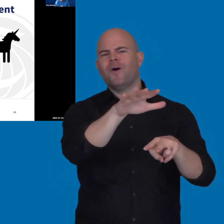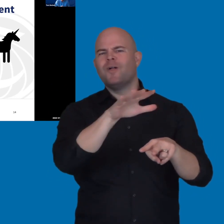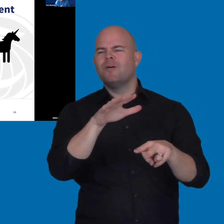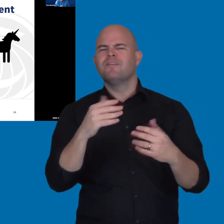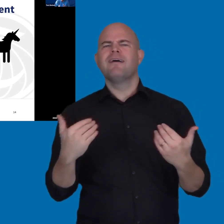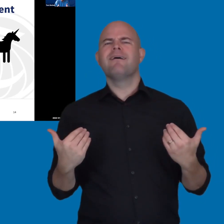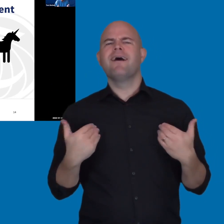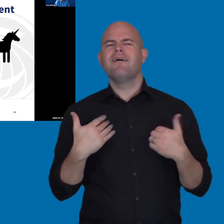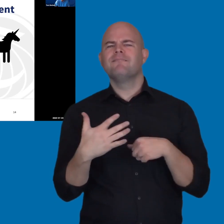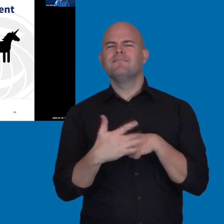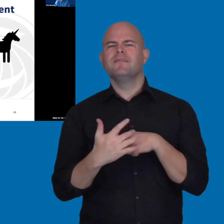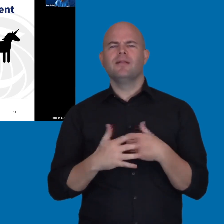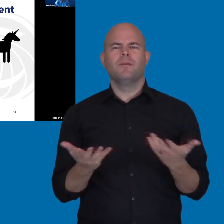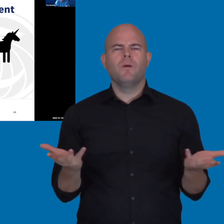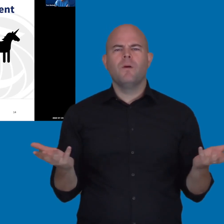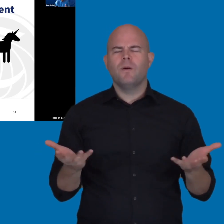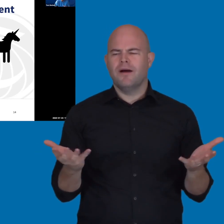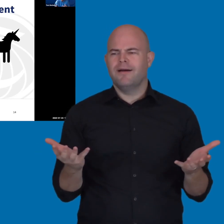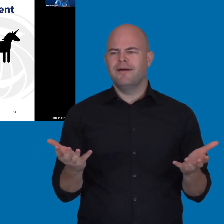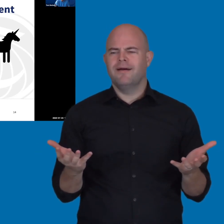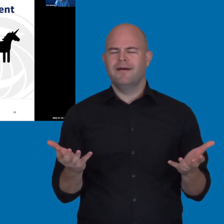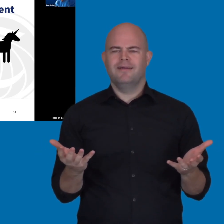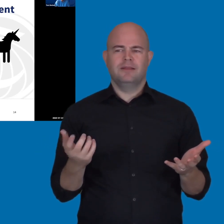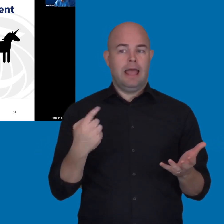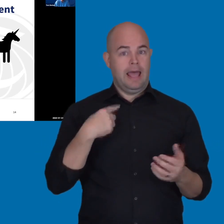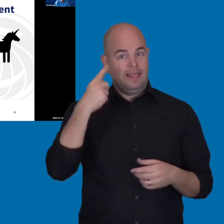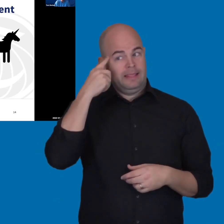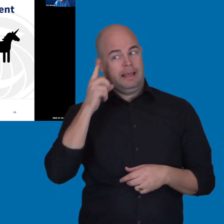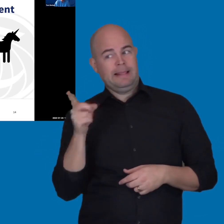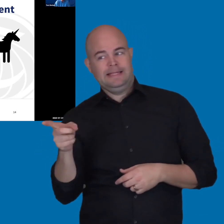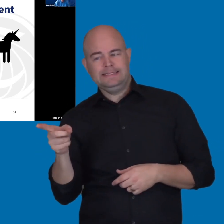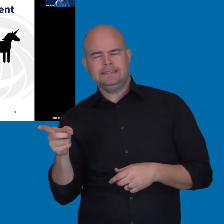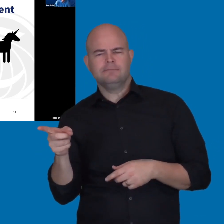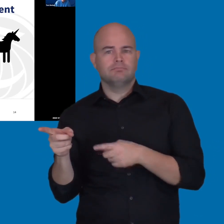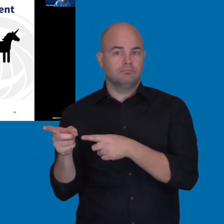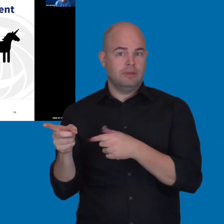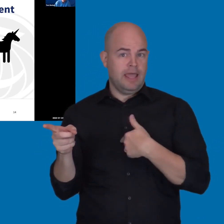"Well, what alternatives are there in addition to the product I was thinking of buying?"